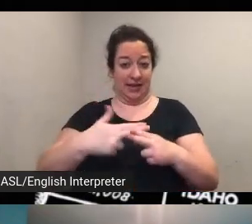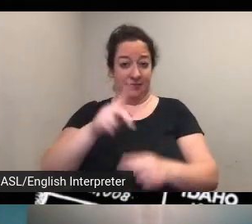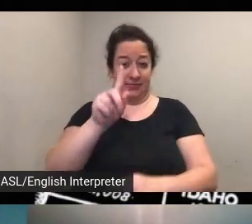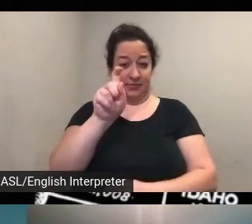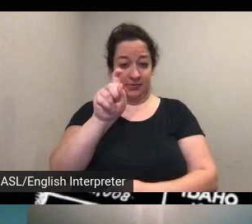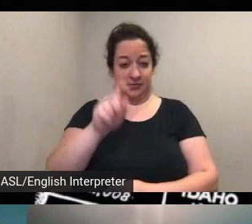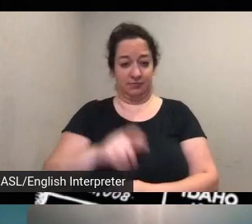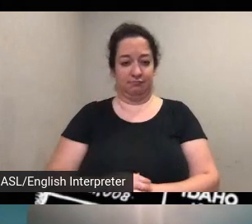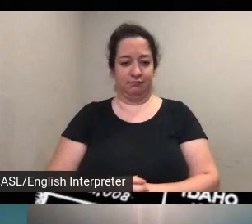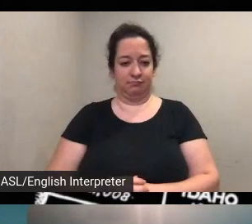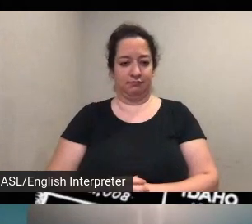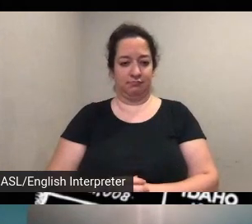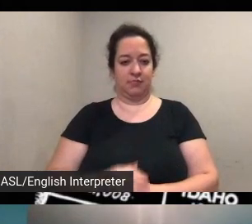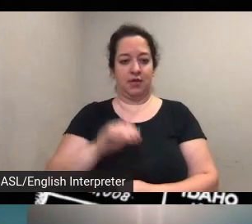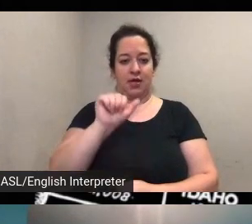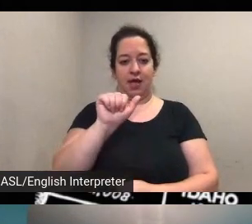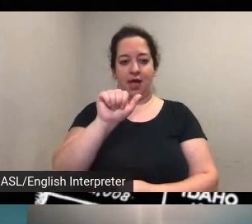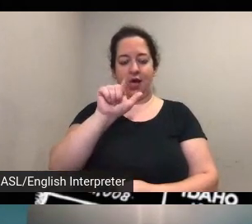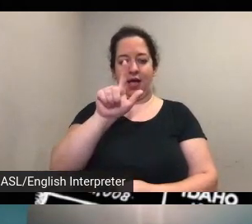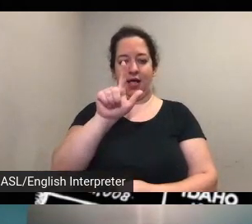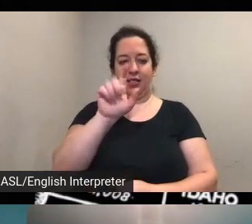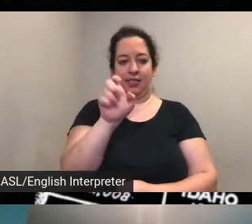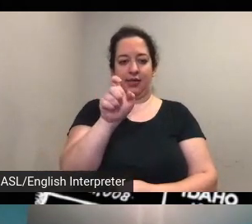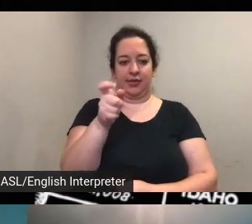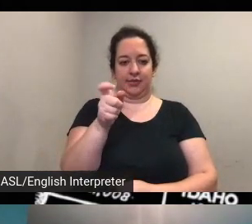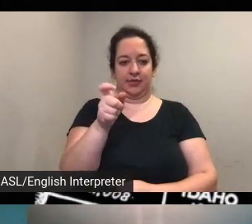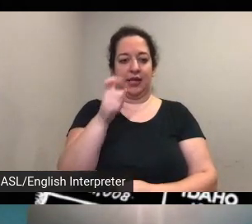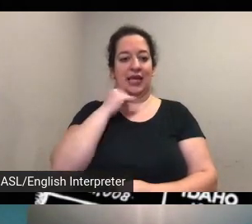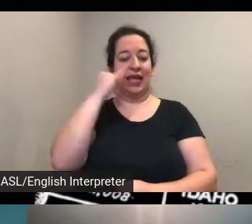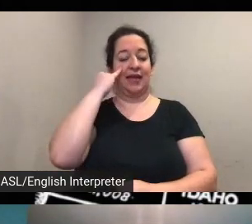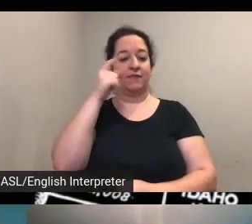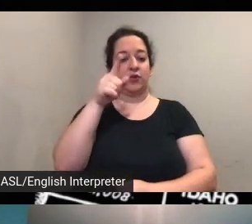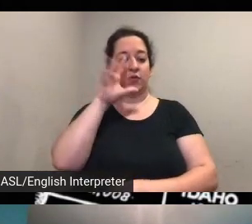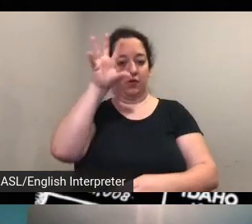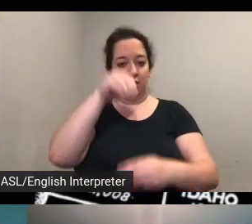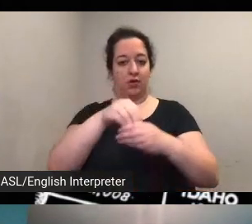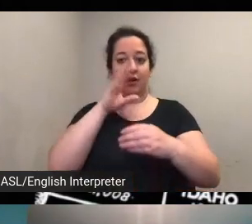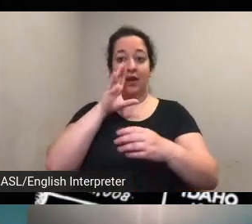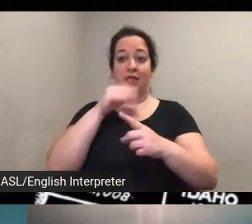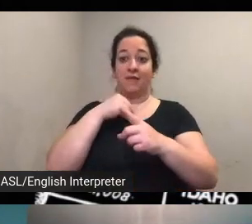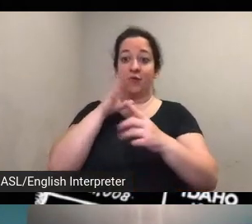yes so if you're on the explorer suffragist connections tab at the top